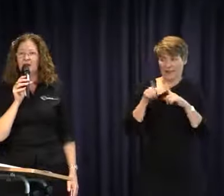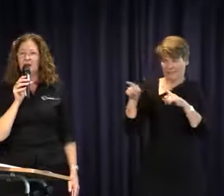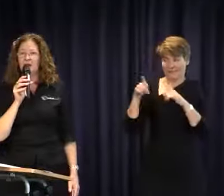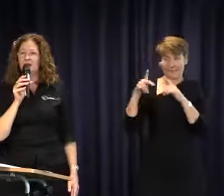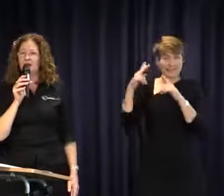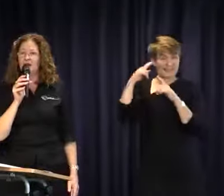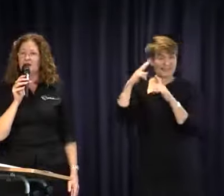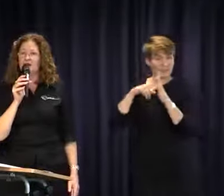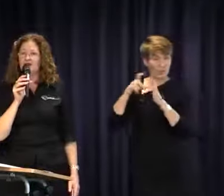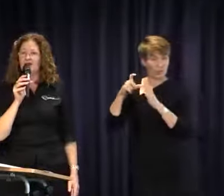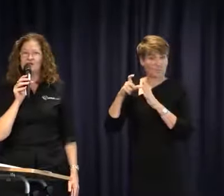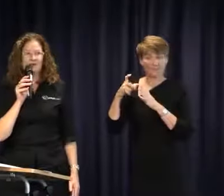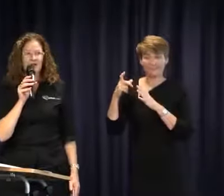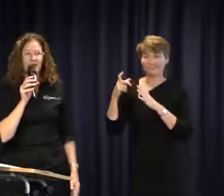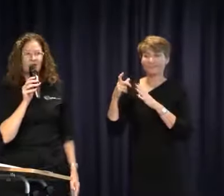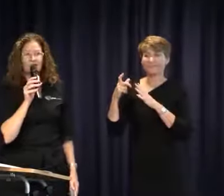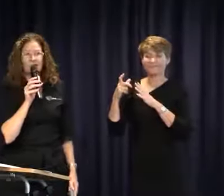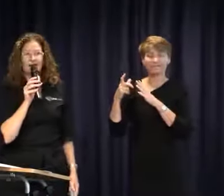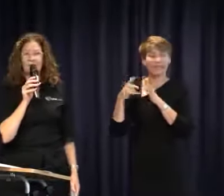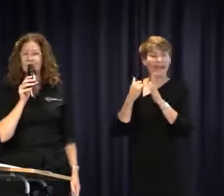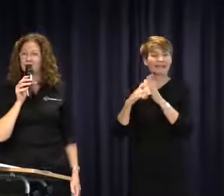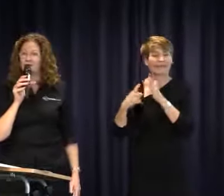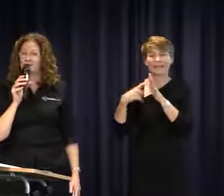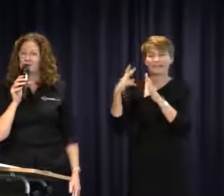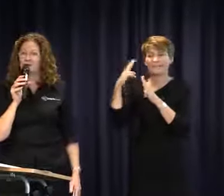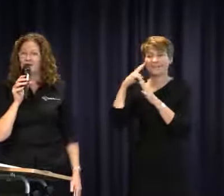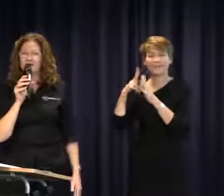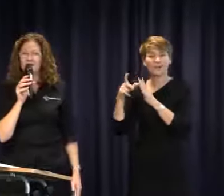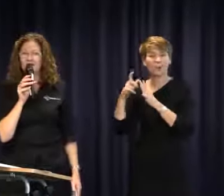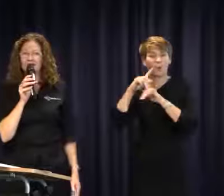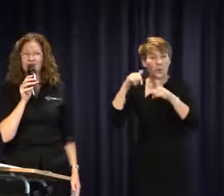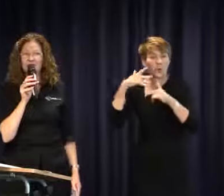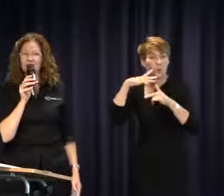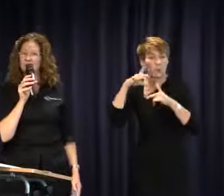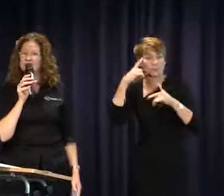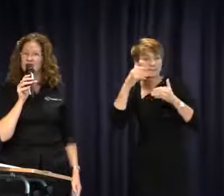that we would like to see something concrete happen from today. It is obvious that things